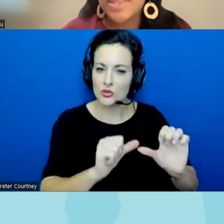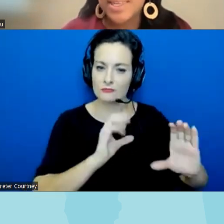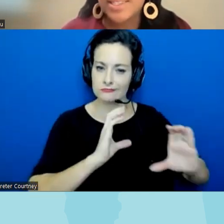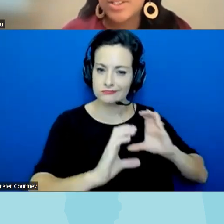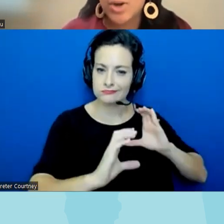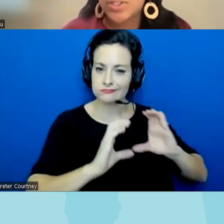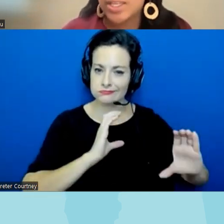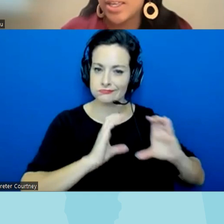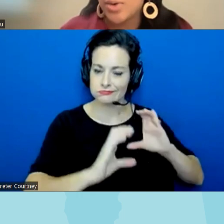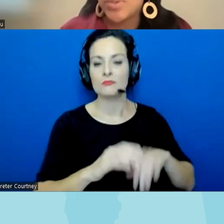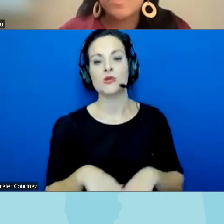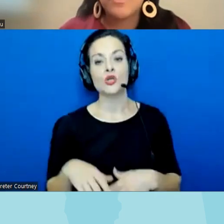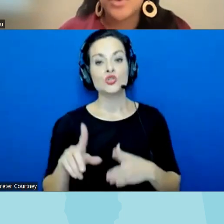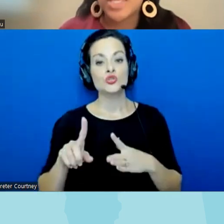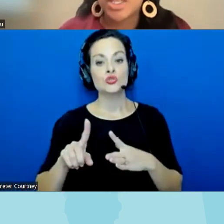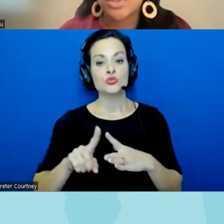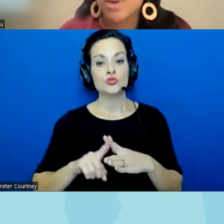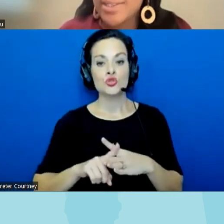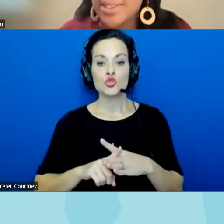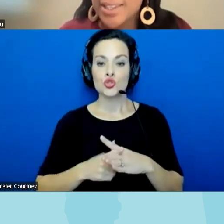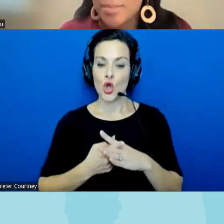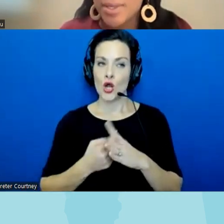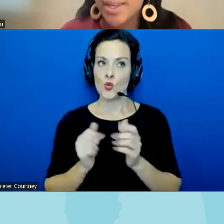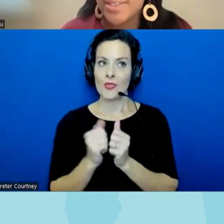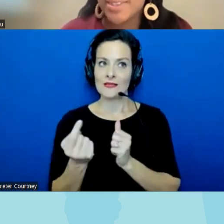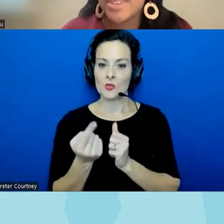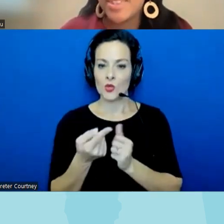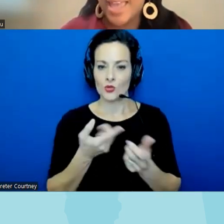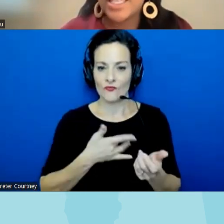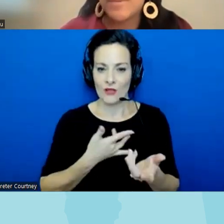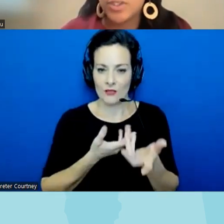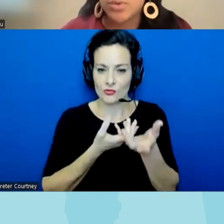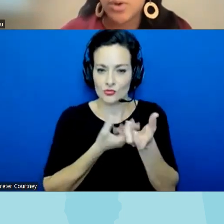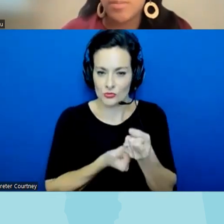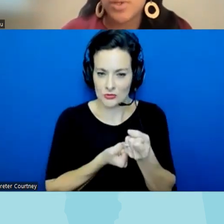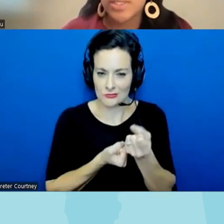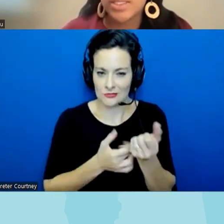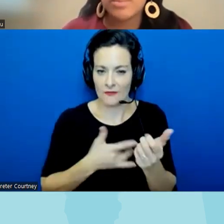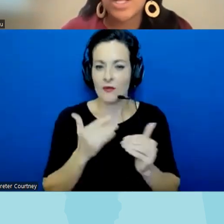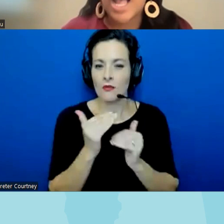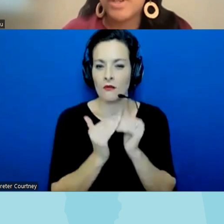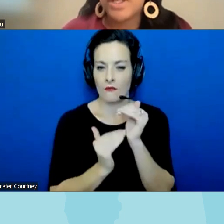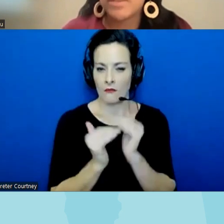say start with some folks that you trust because that gives you a more sense and more confidence of